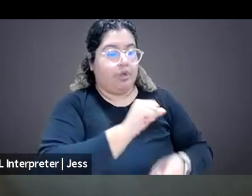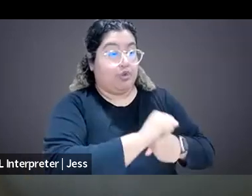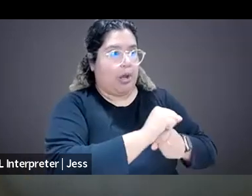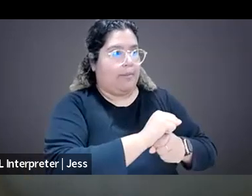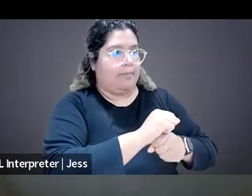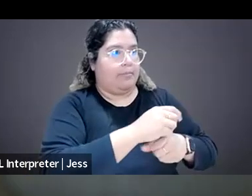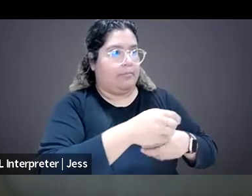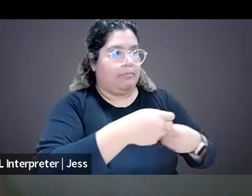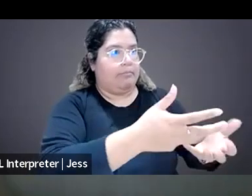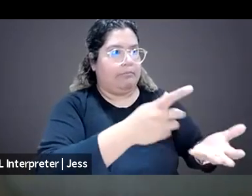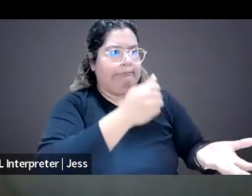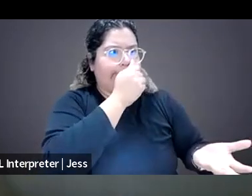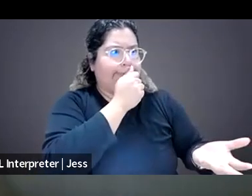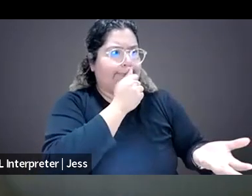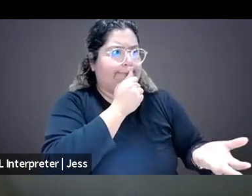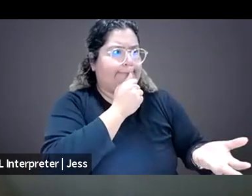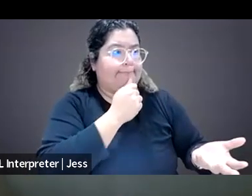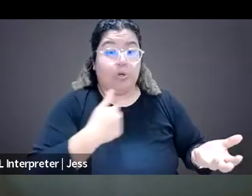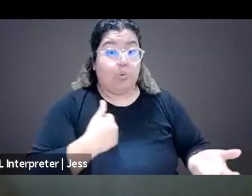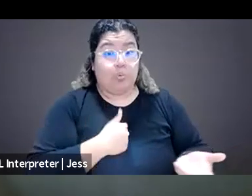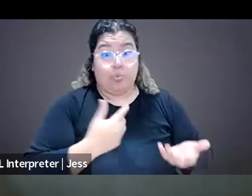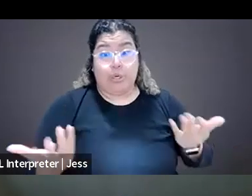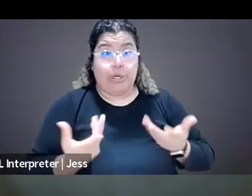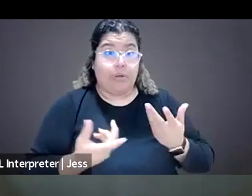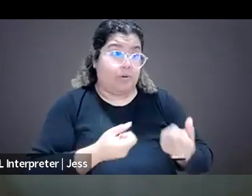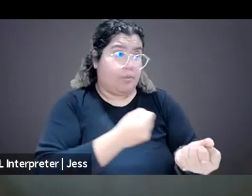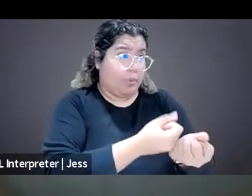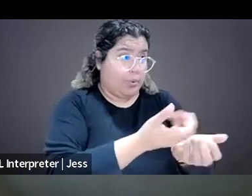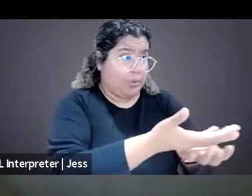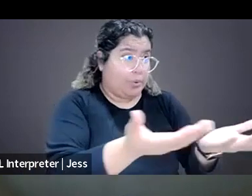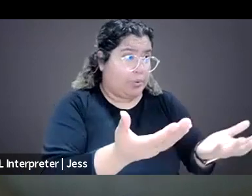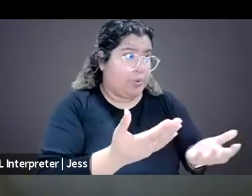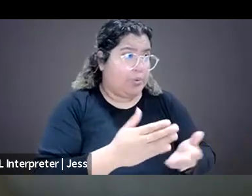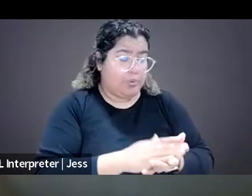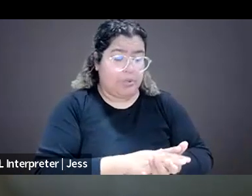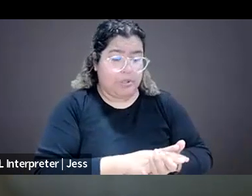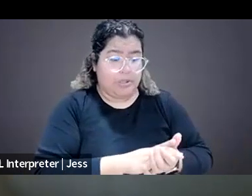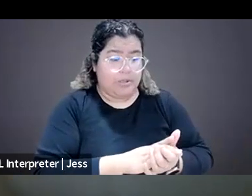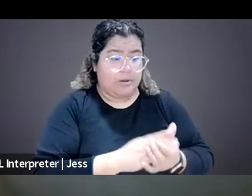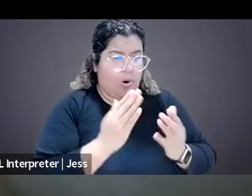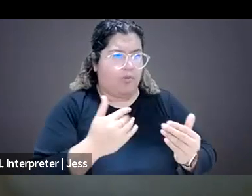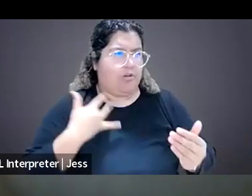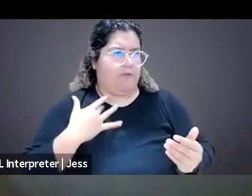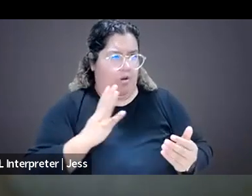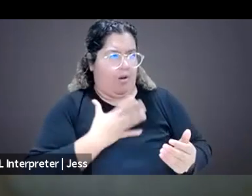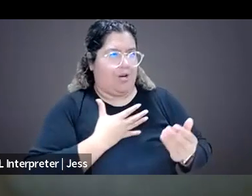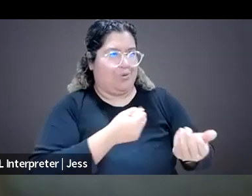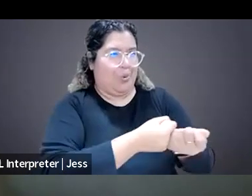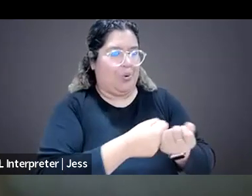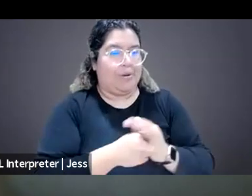and we're here to support you and I hope you feel that too. The impact on journalists, you know,